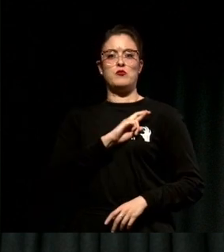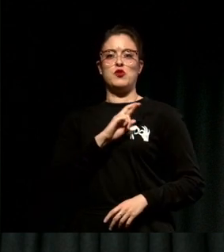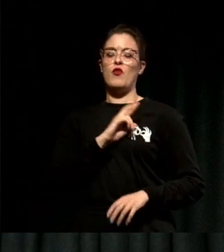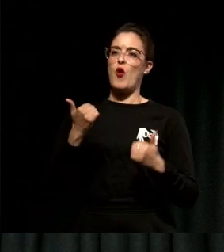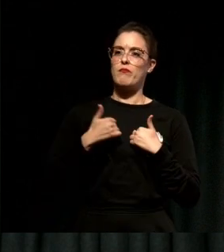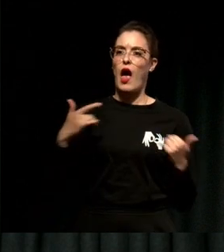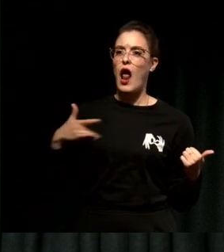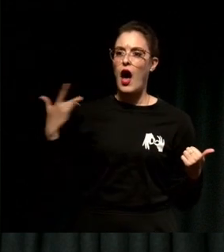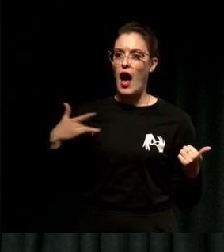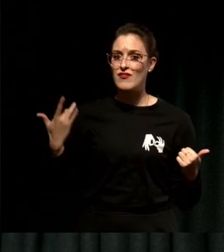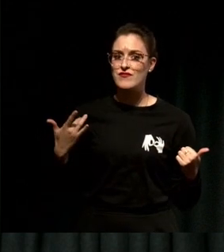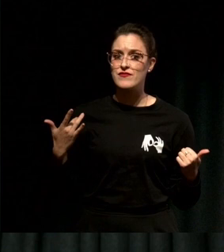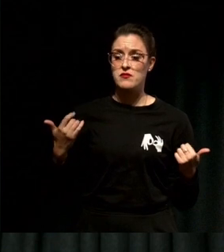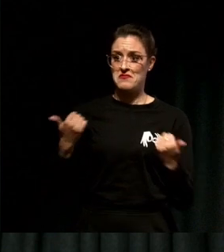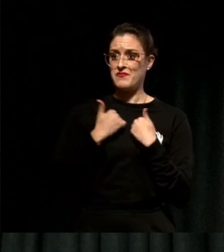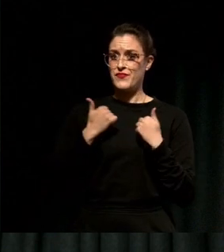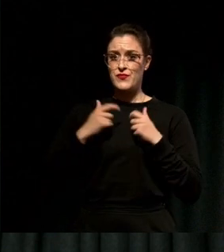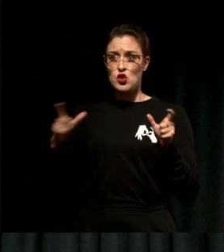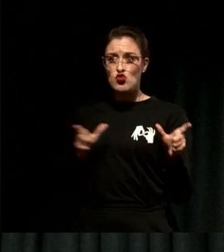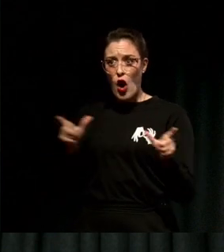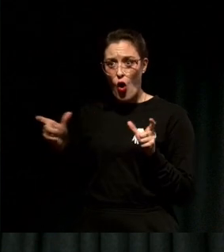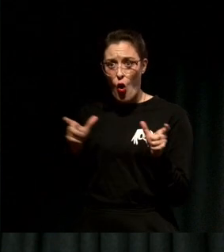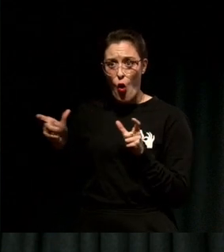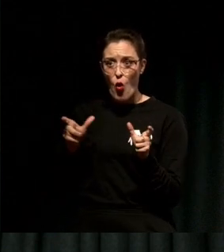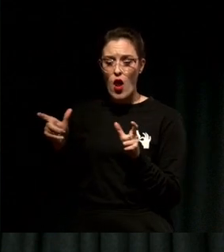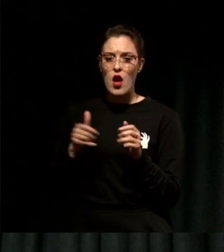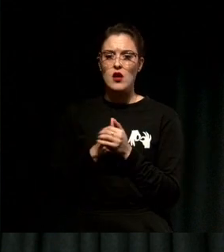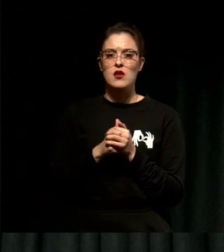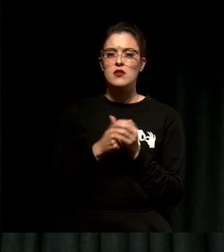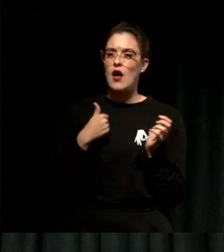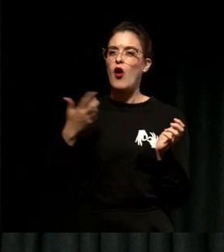was happening to me, and do the work that fell into my Zone of Genius.